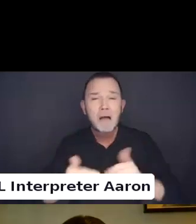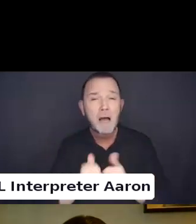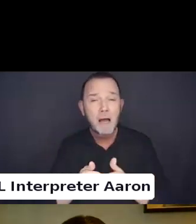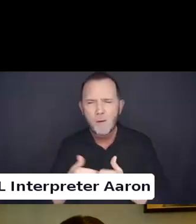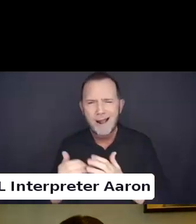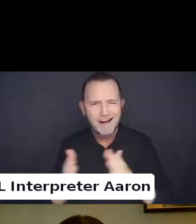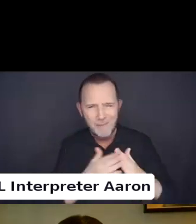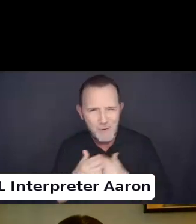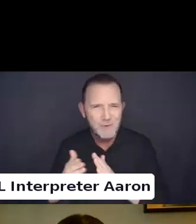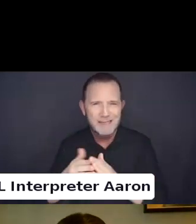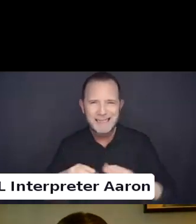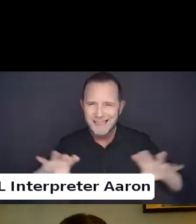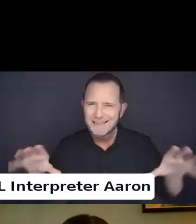And if the tools are single issue based.